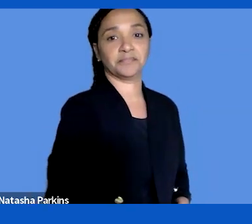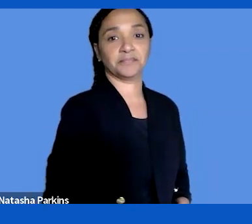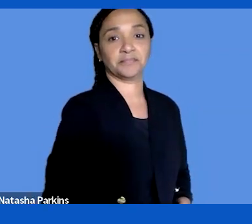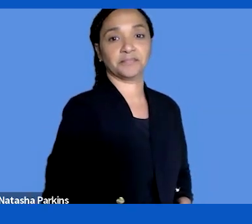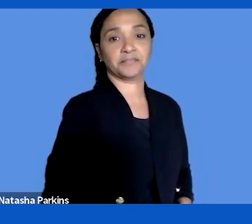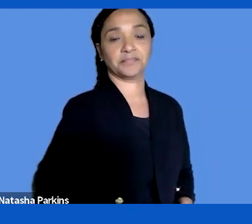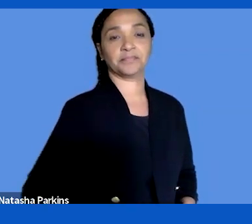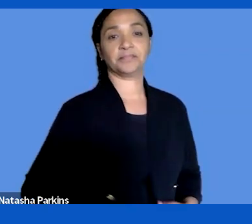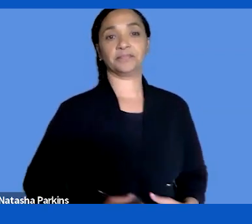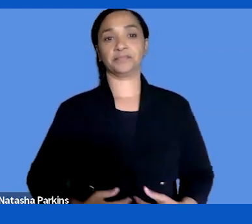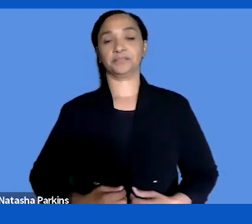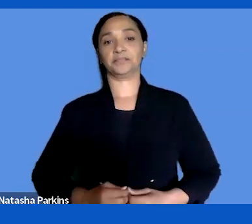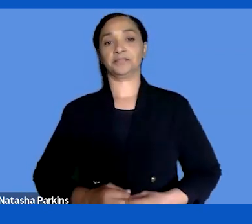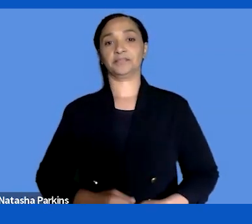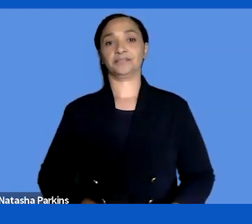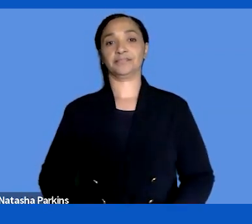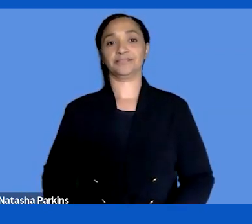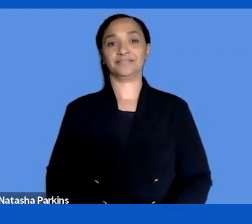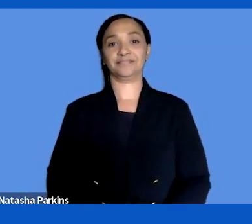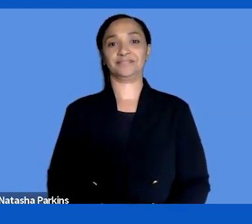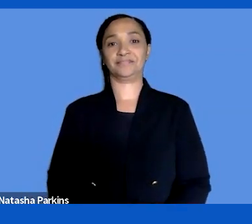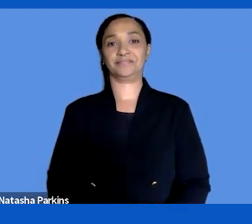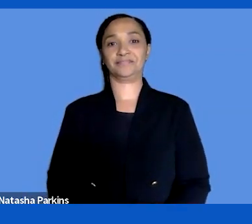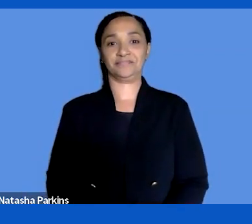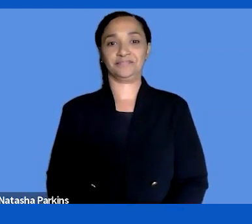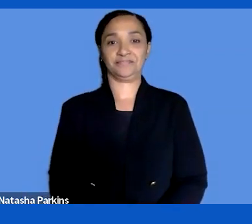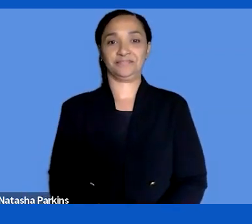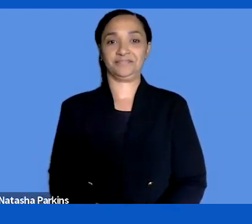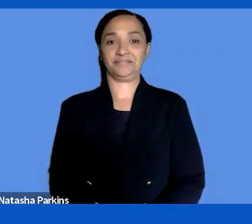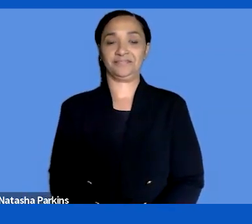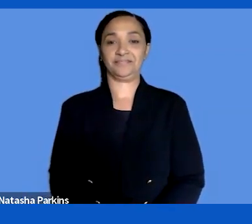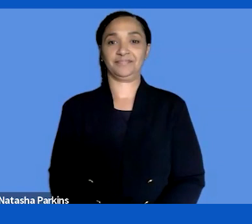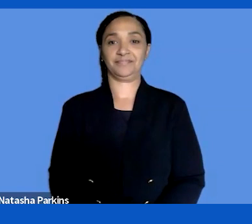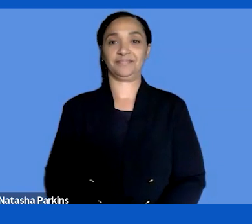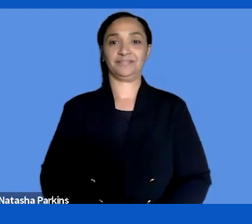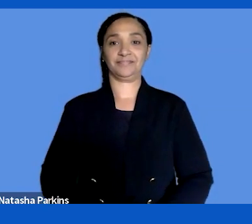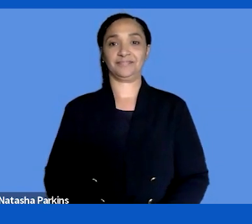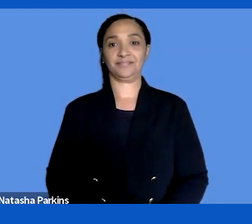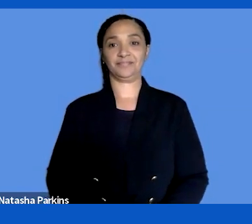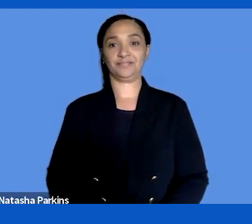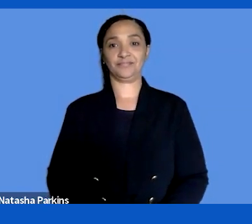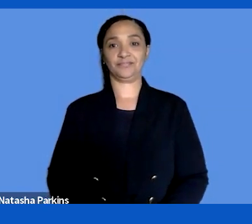have two people with the same name on the same panel. Sara Kjellstrand please.